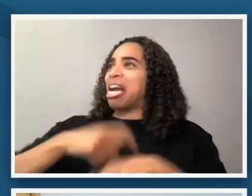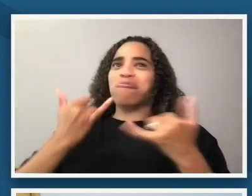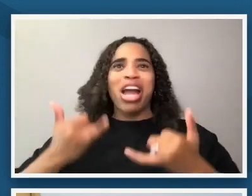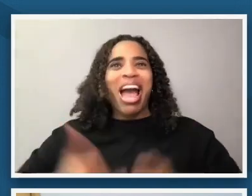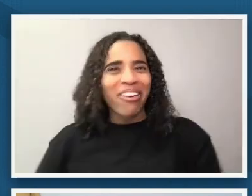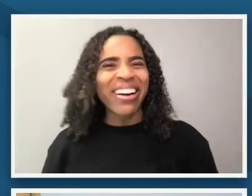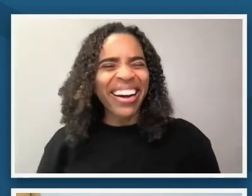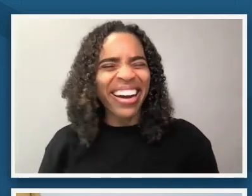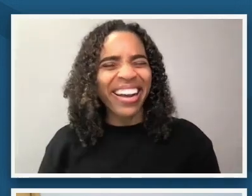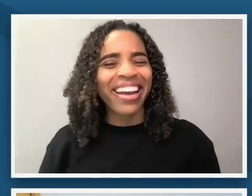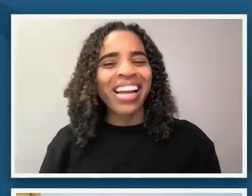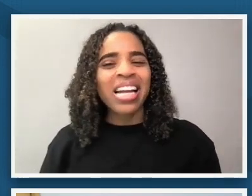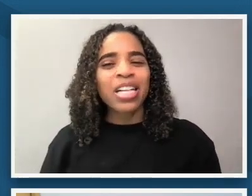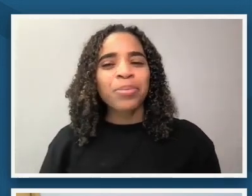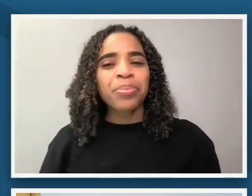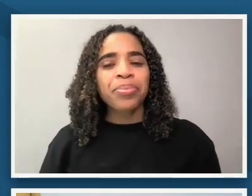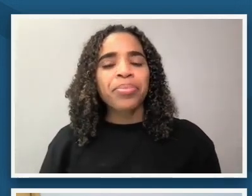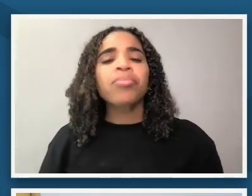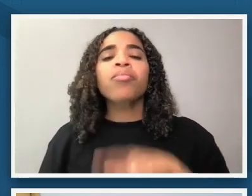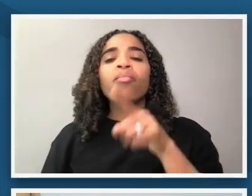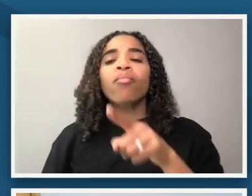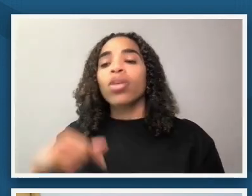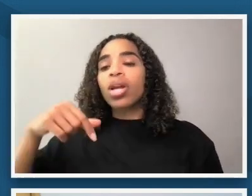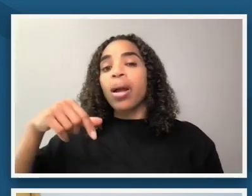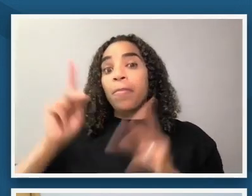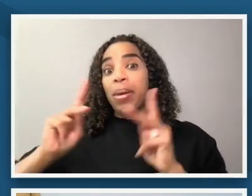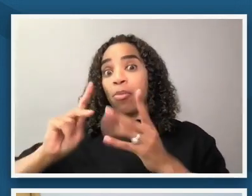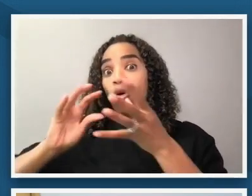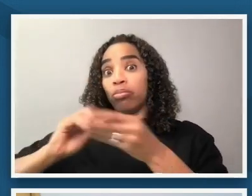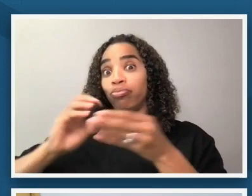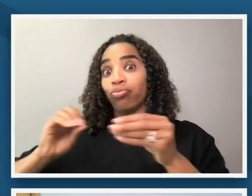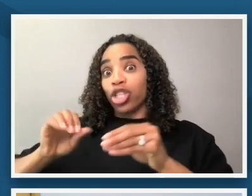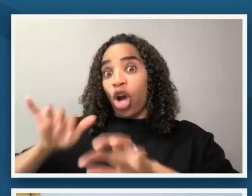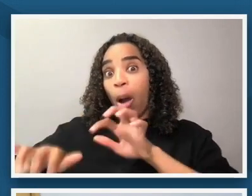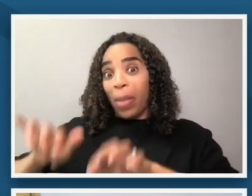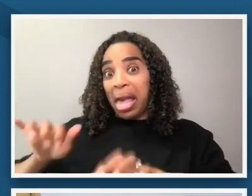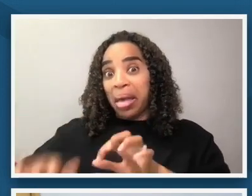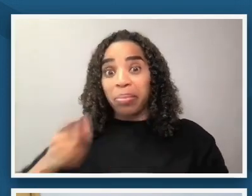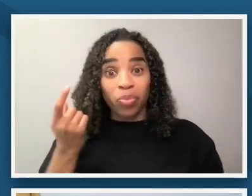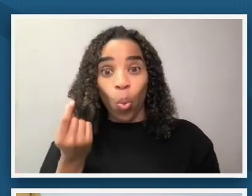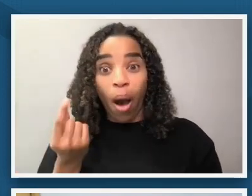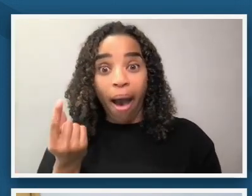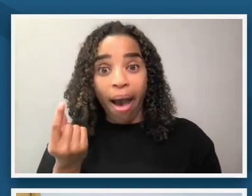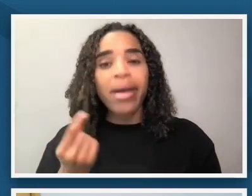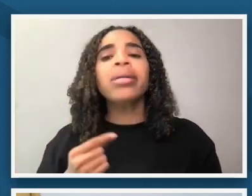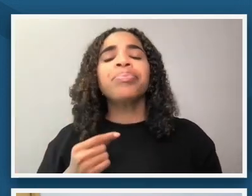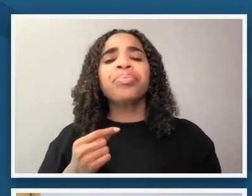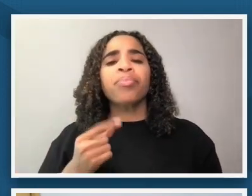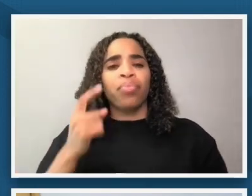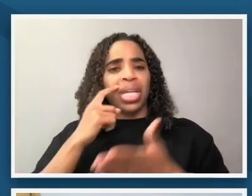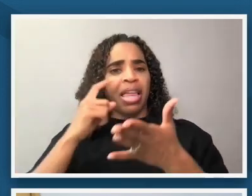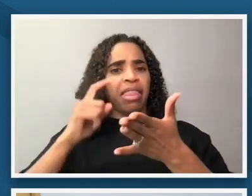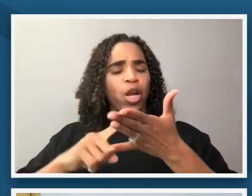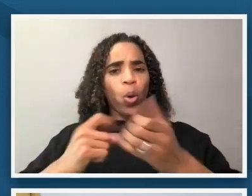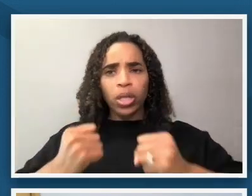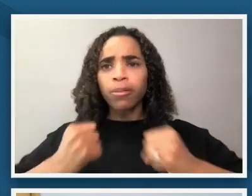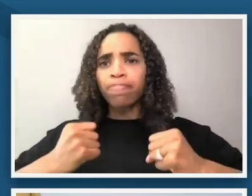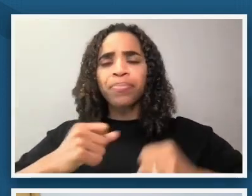um some of the comments that are coming through and from our participants are